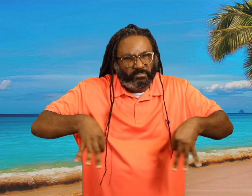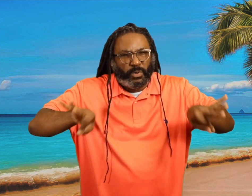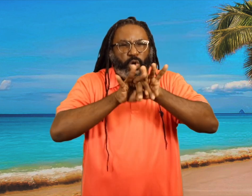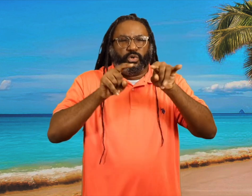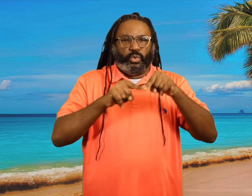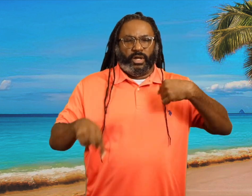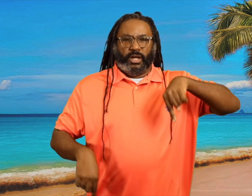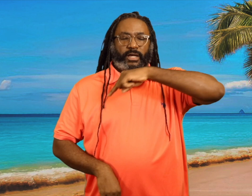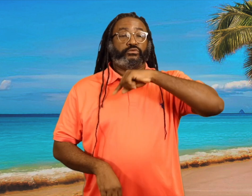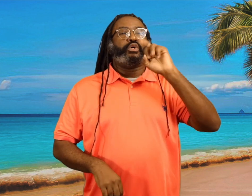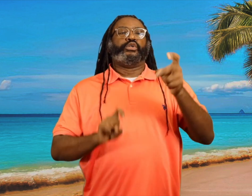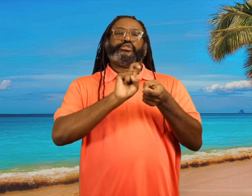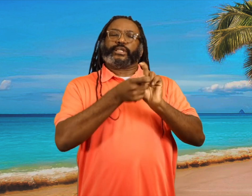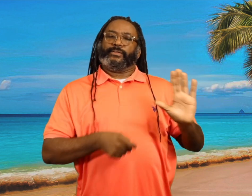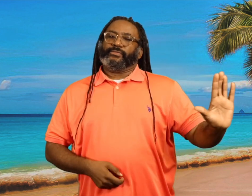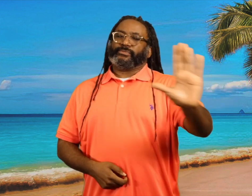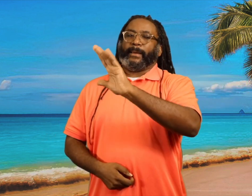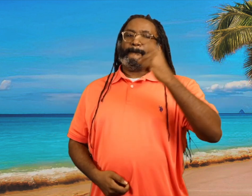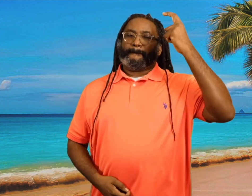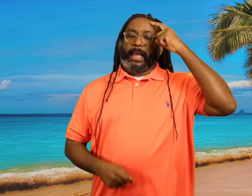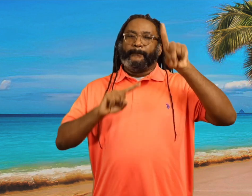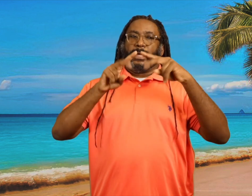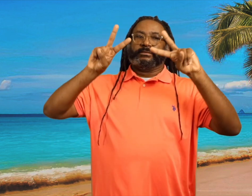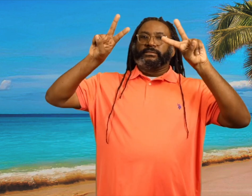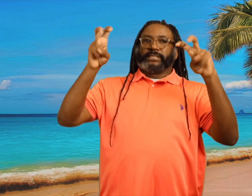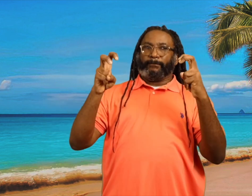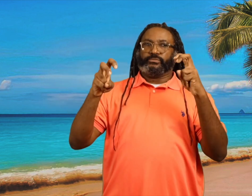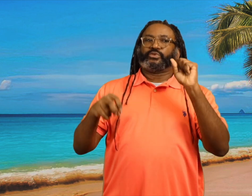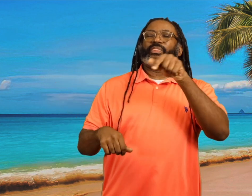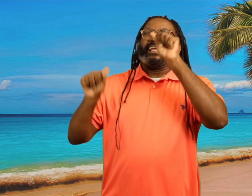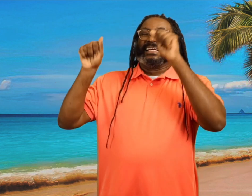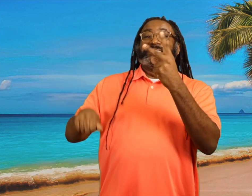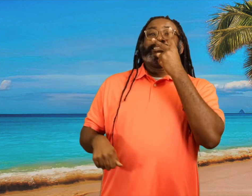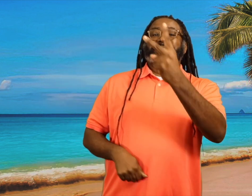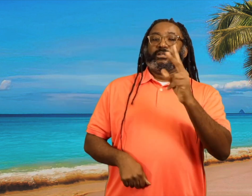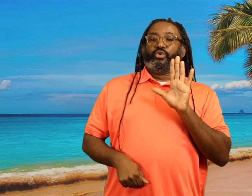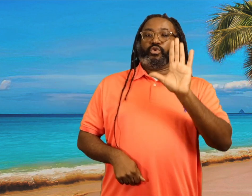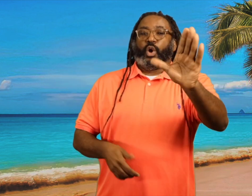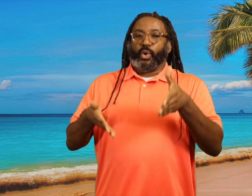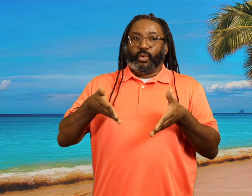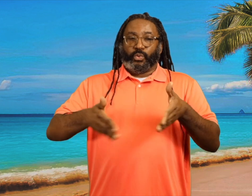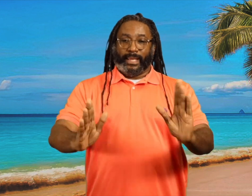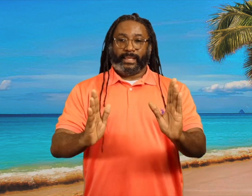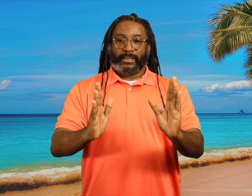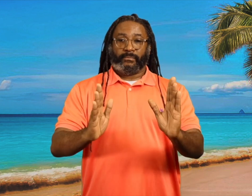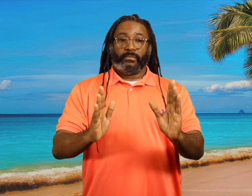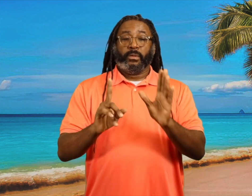important to us or change their minds about a topic so they see it your way.